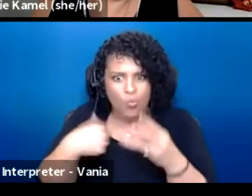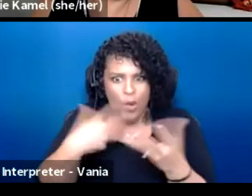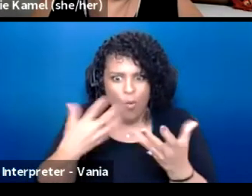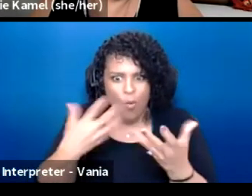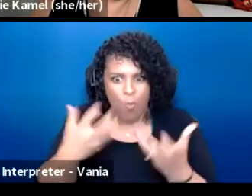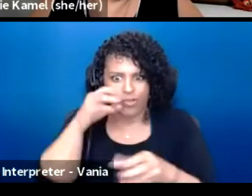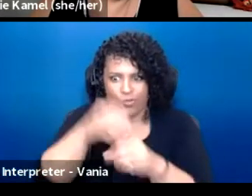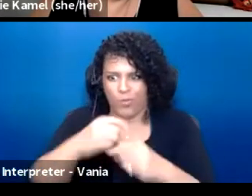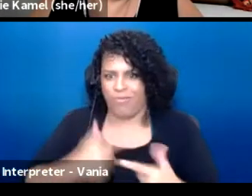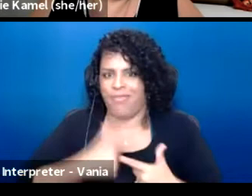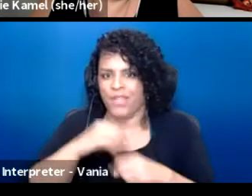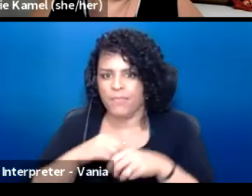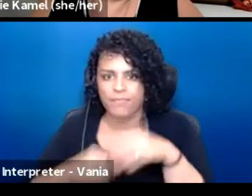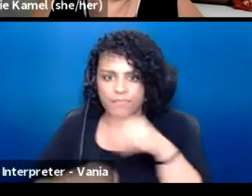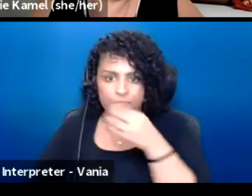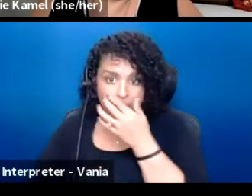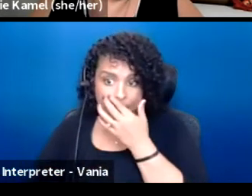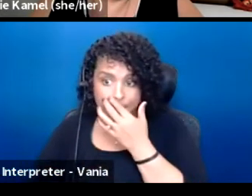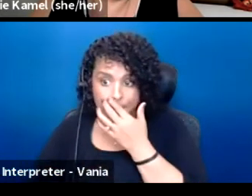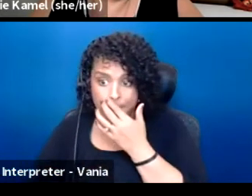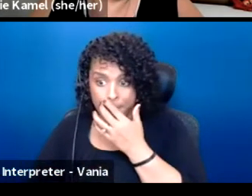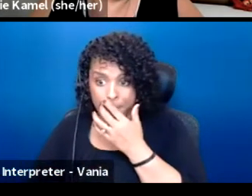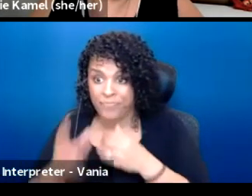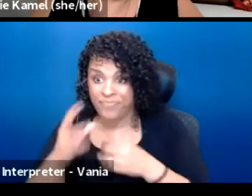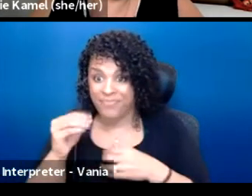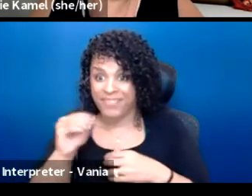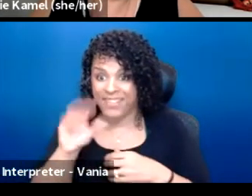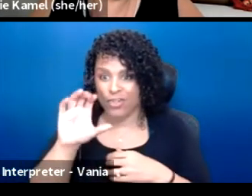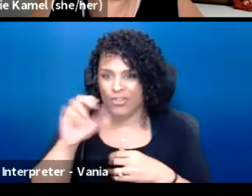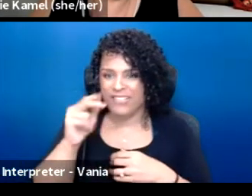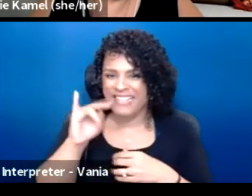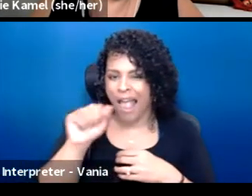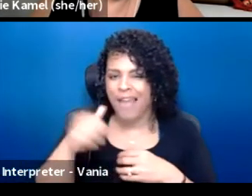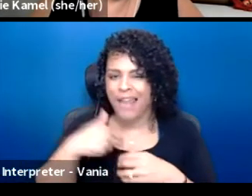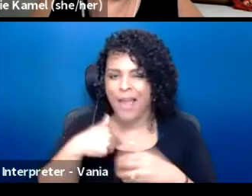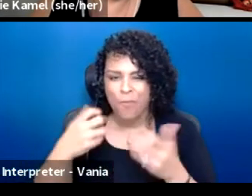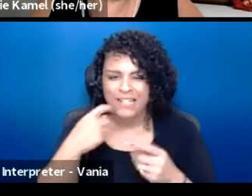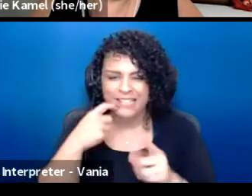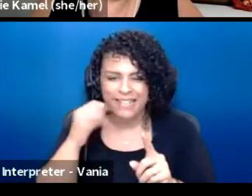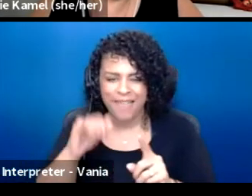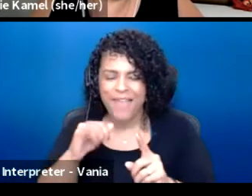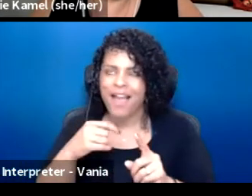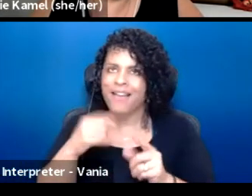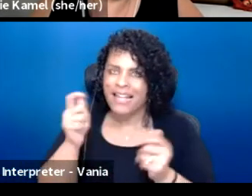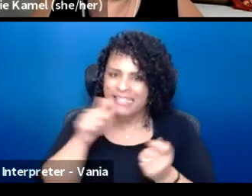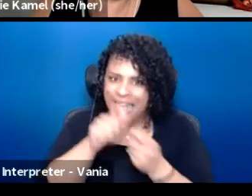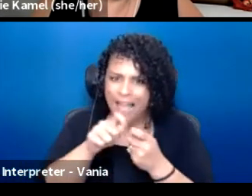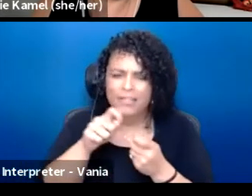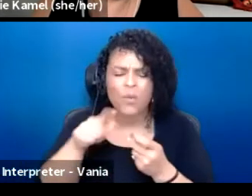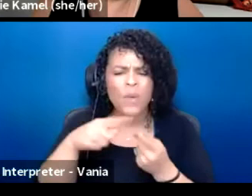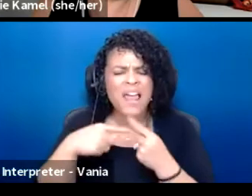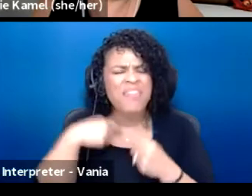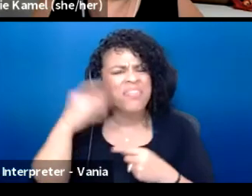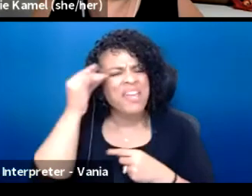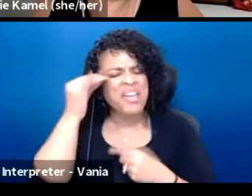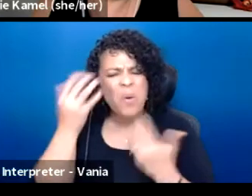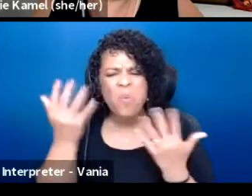I also wanted to say to you, 'cause I have to exactly when I think about like, what exactly is theater.